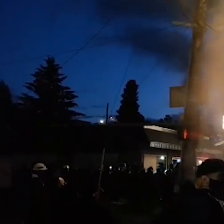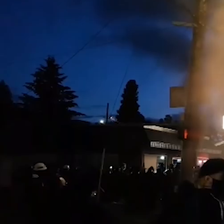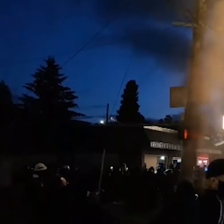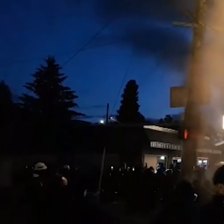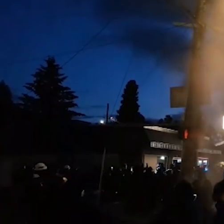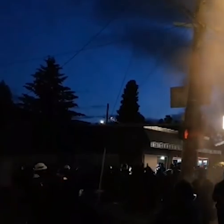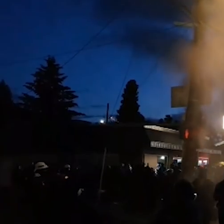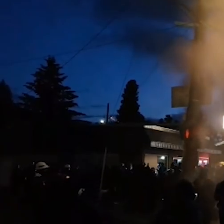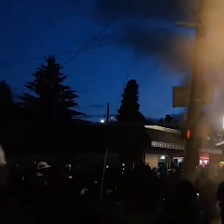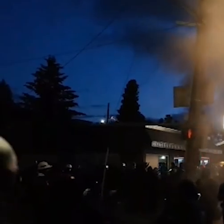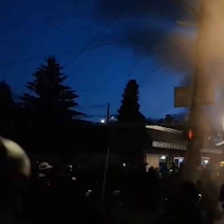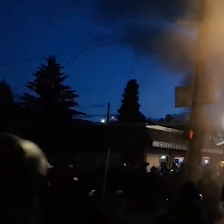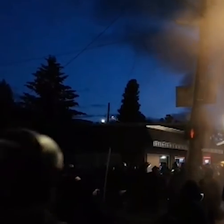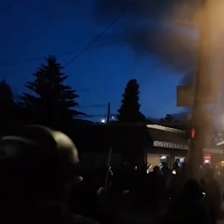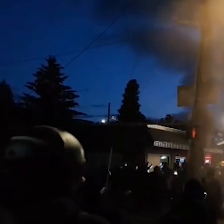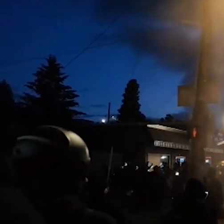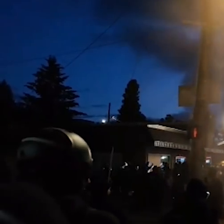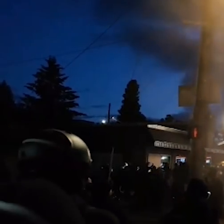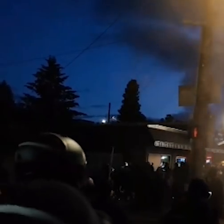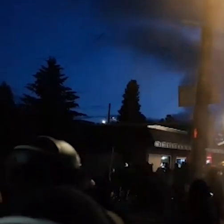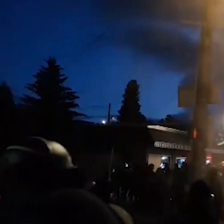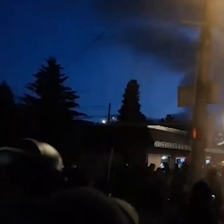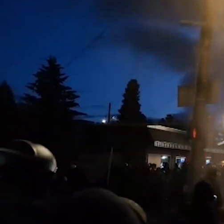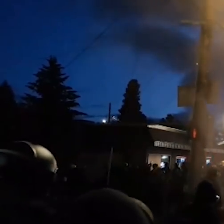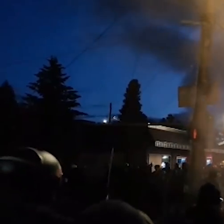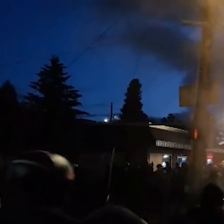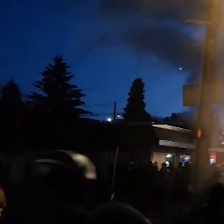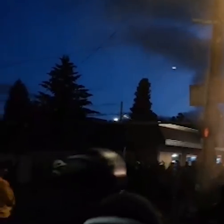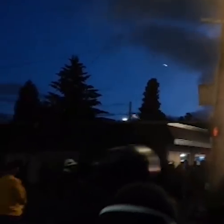and if you know I was listening to the radio